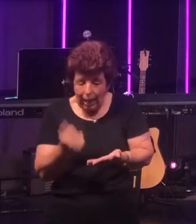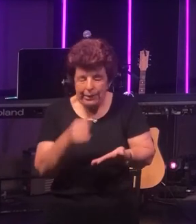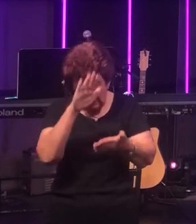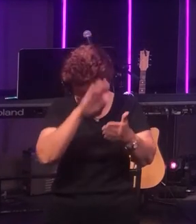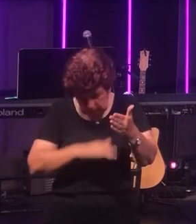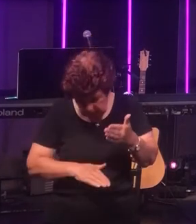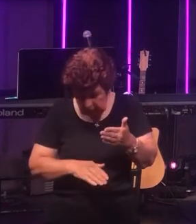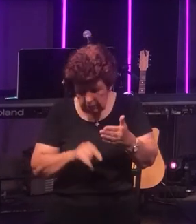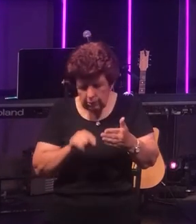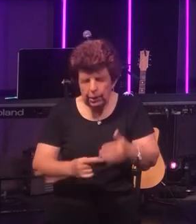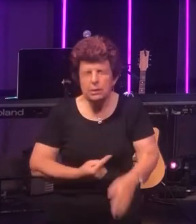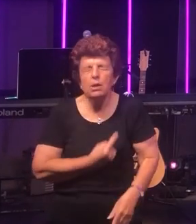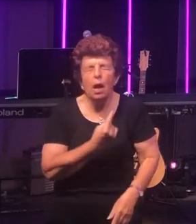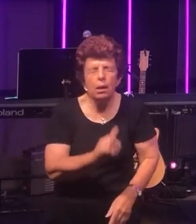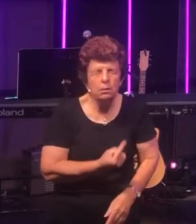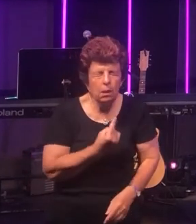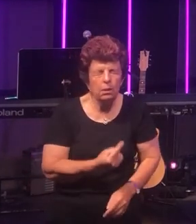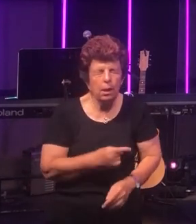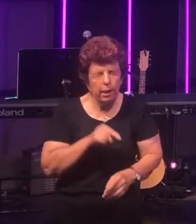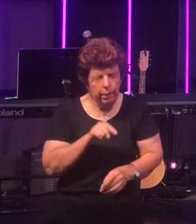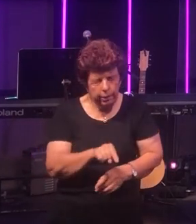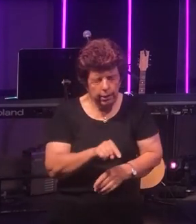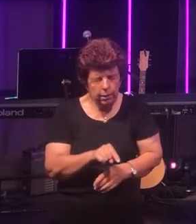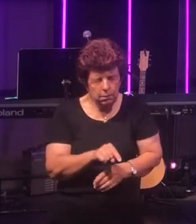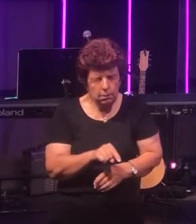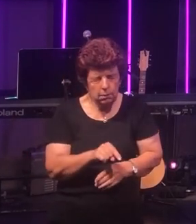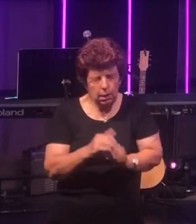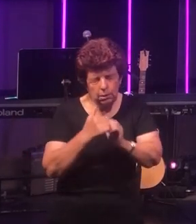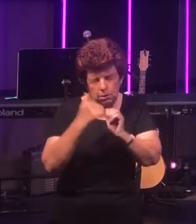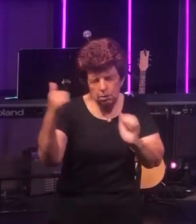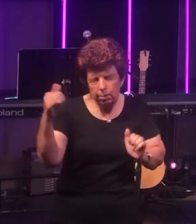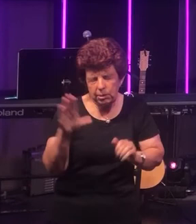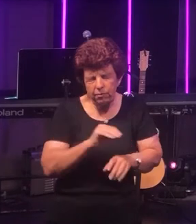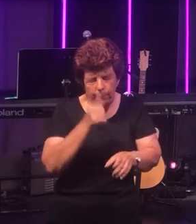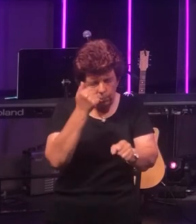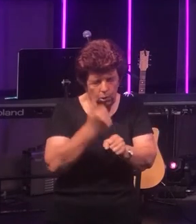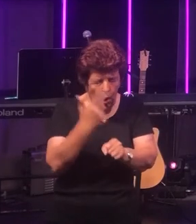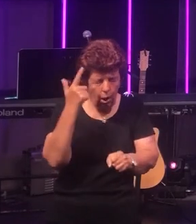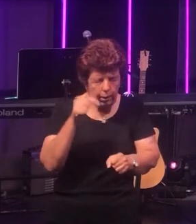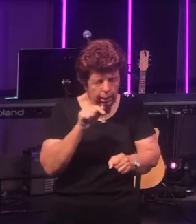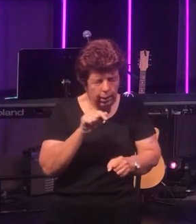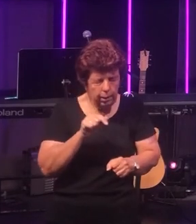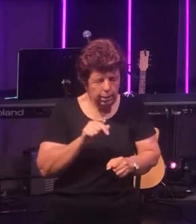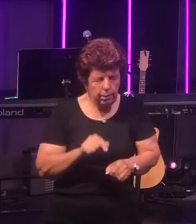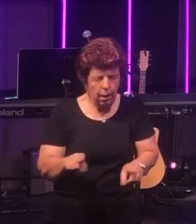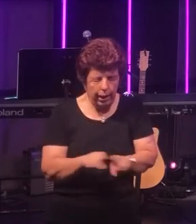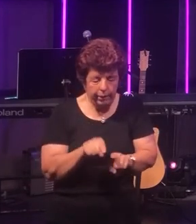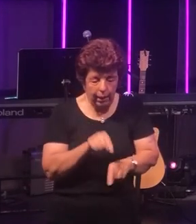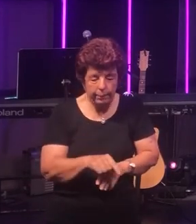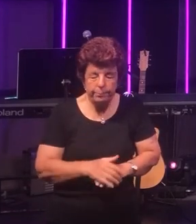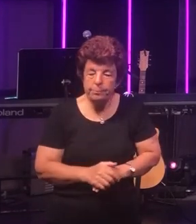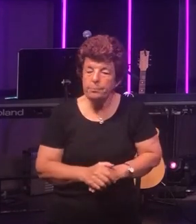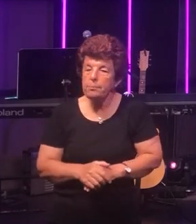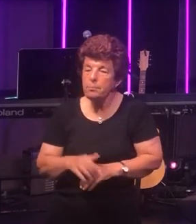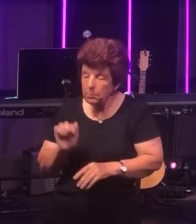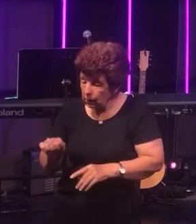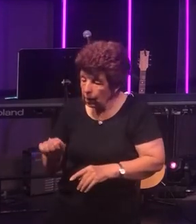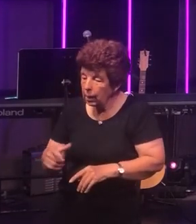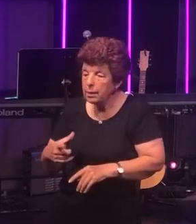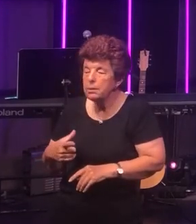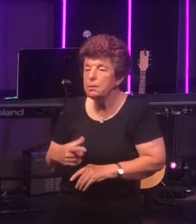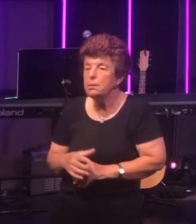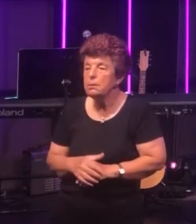this isolation this separation from God this way. But while our medical